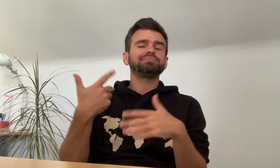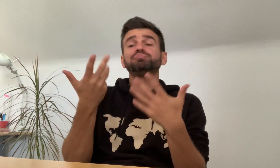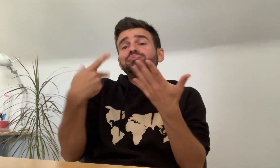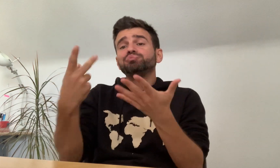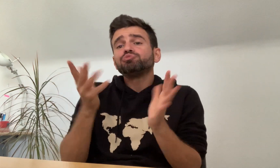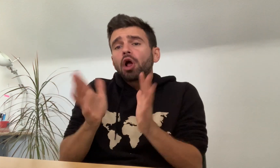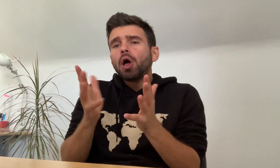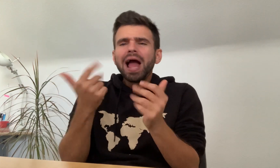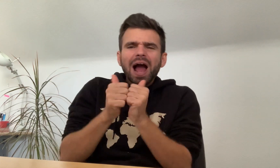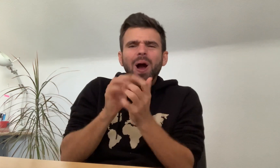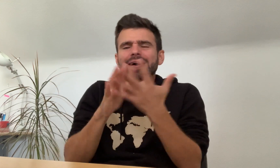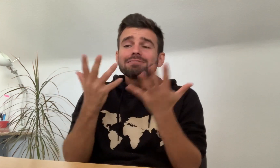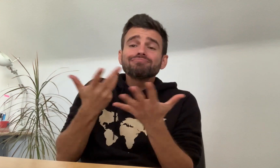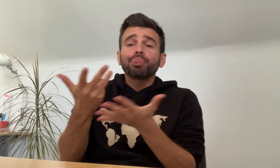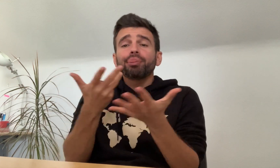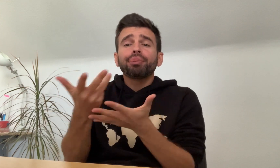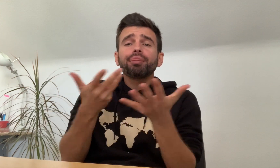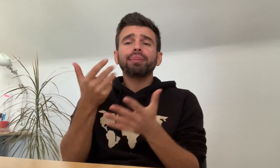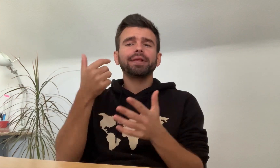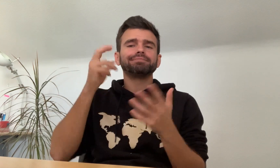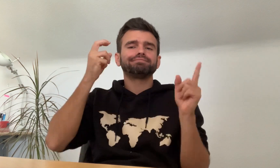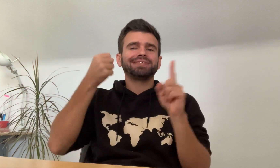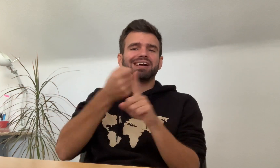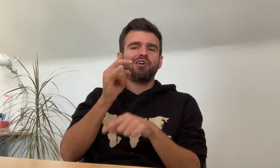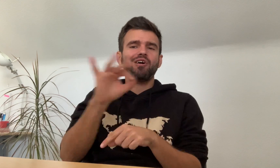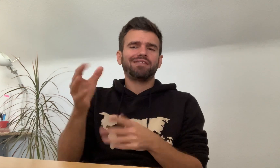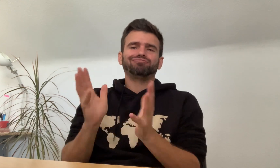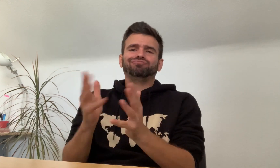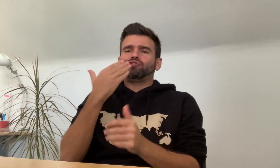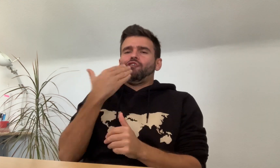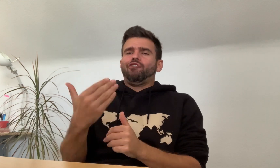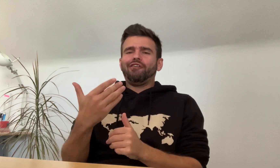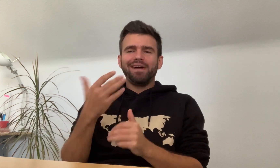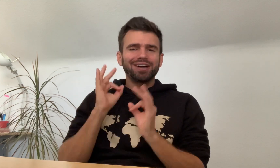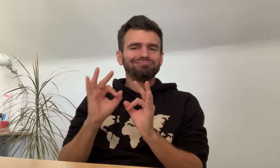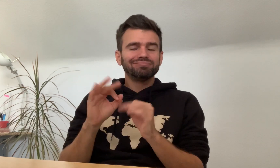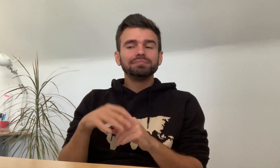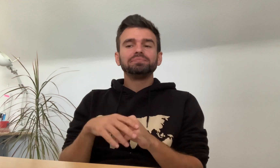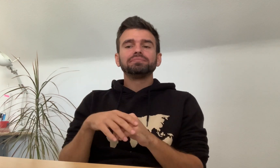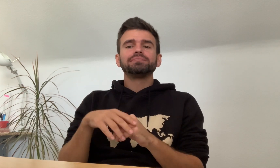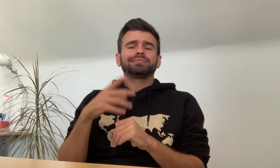but Joel and I still hit it off and had a good conversation.